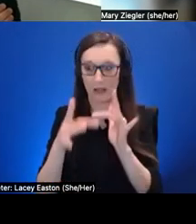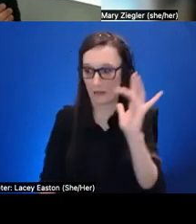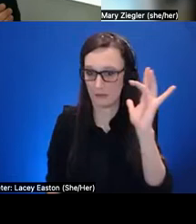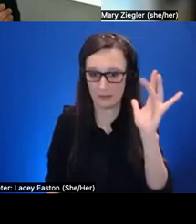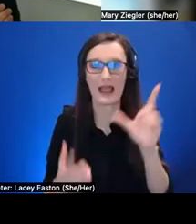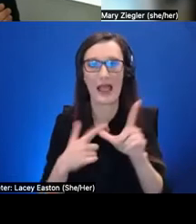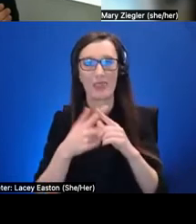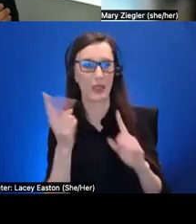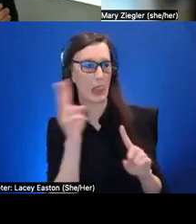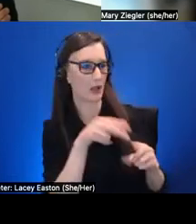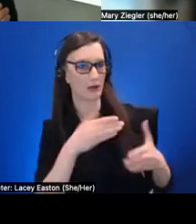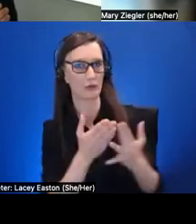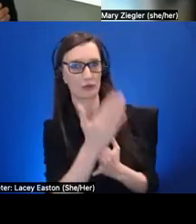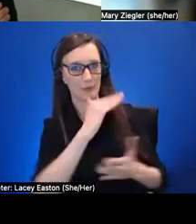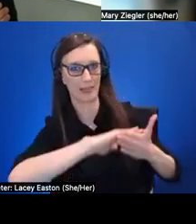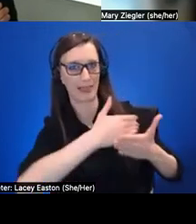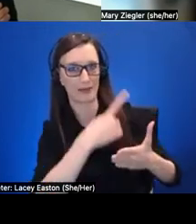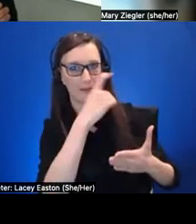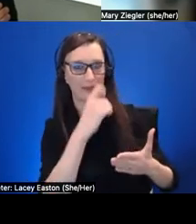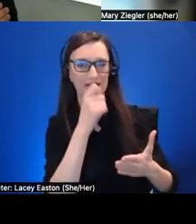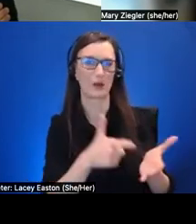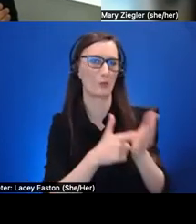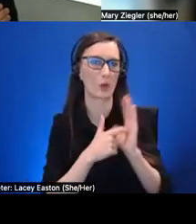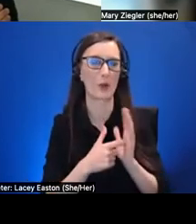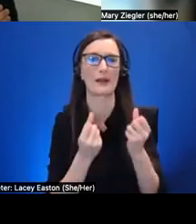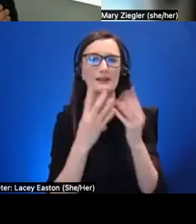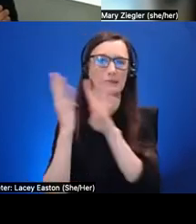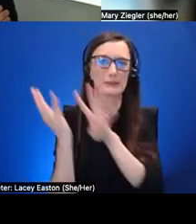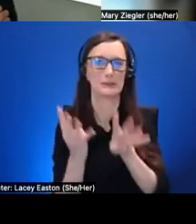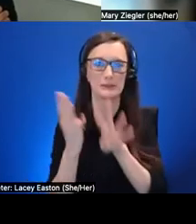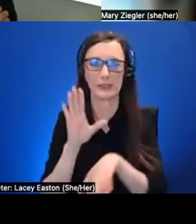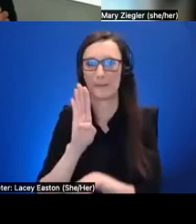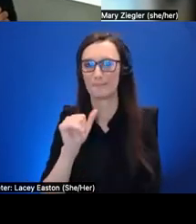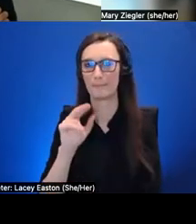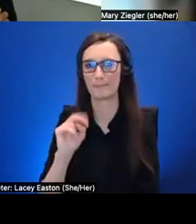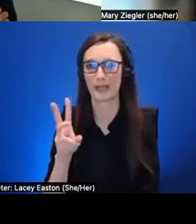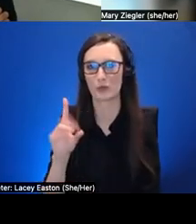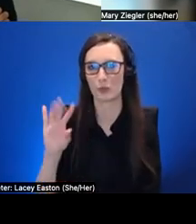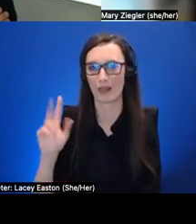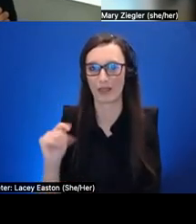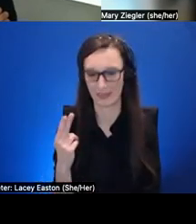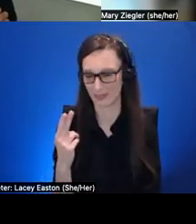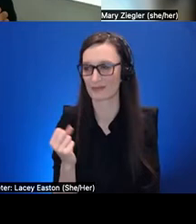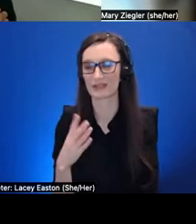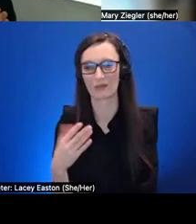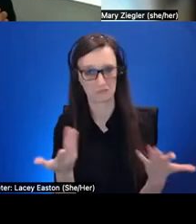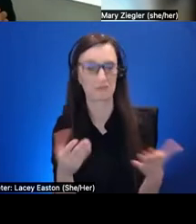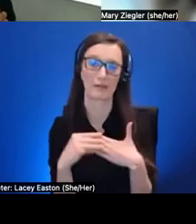bandwidth and continue so um you know it's flexible it's um it's it's a really interesting